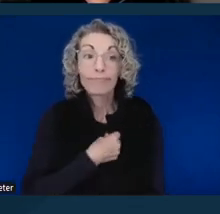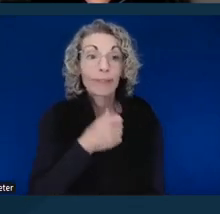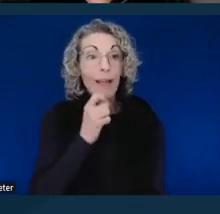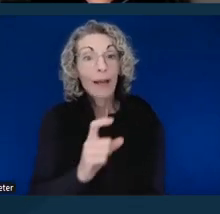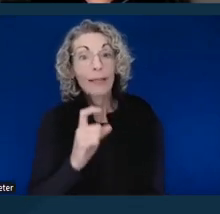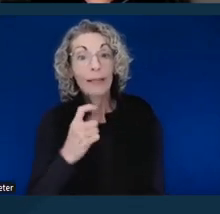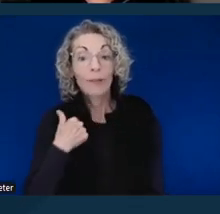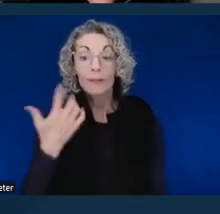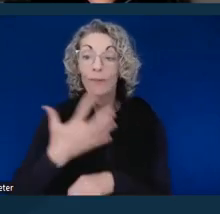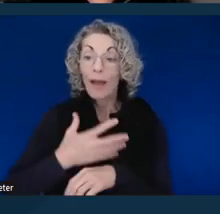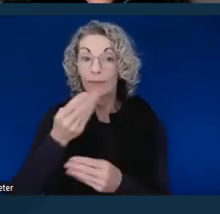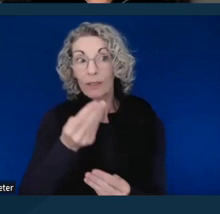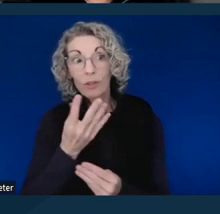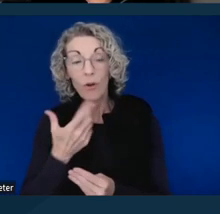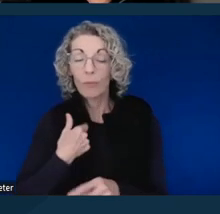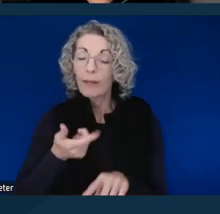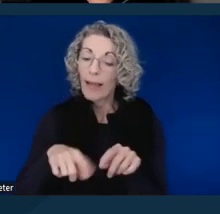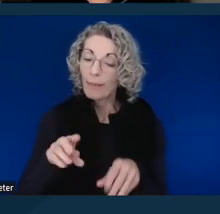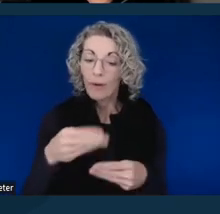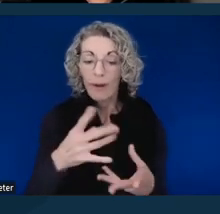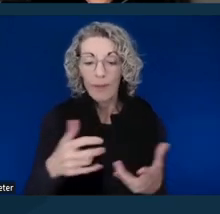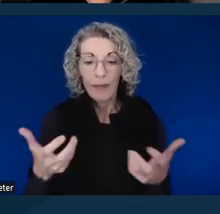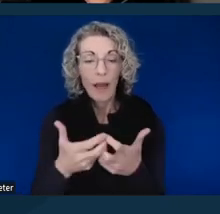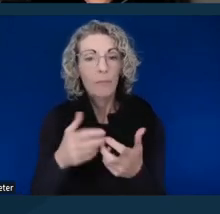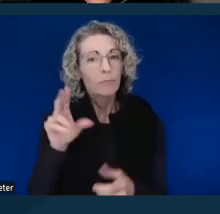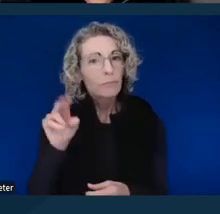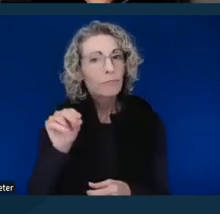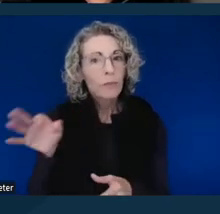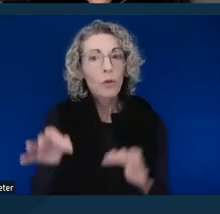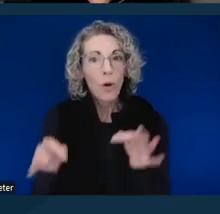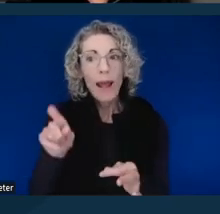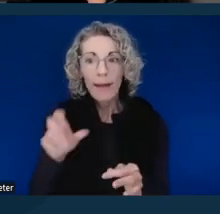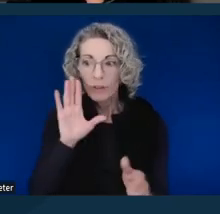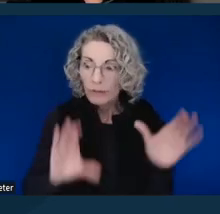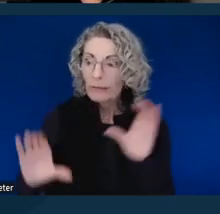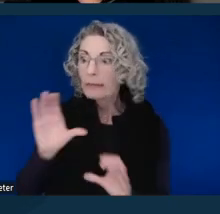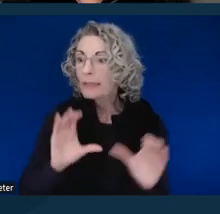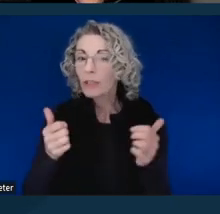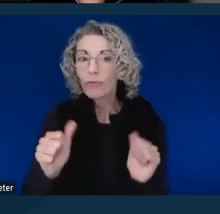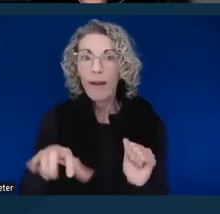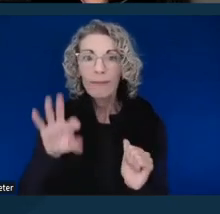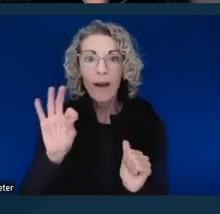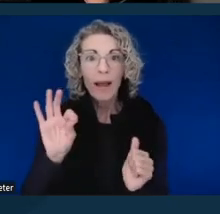so we're not providing the accommodation. They need to kind of scramble to see if they can provide the accommodation that you need.